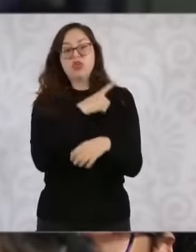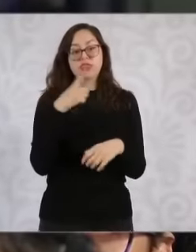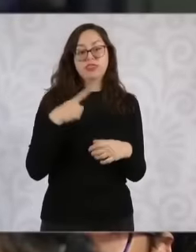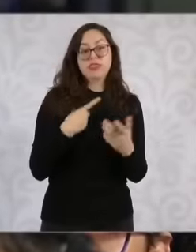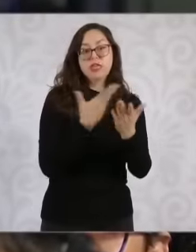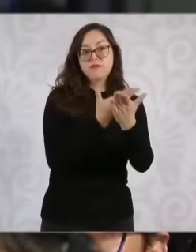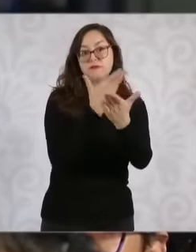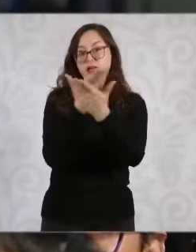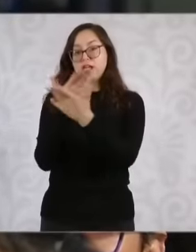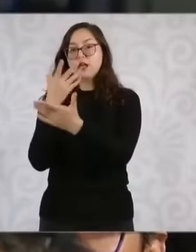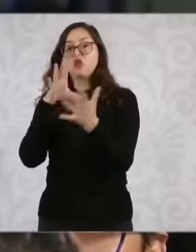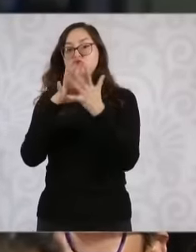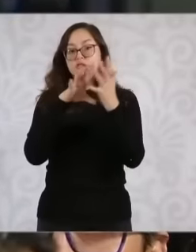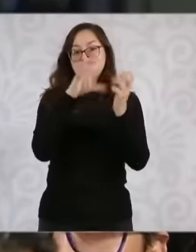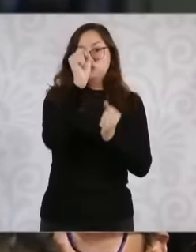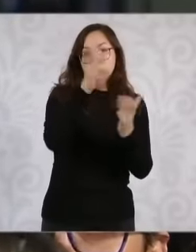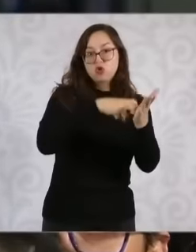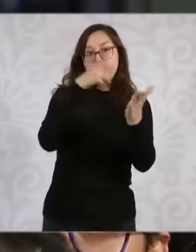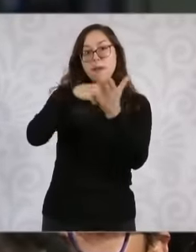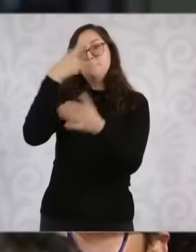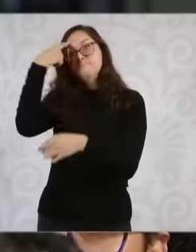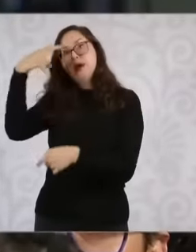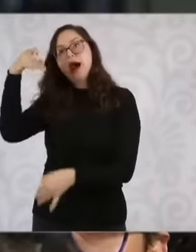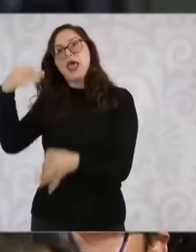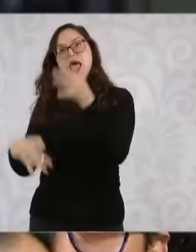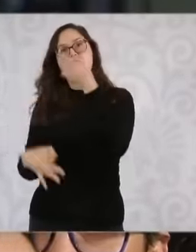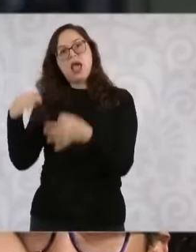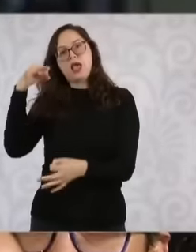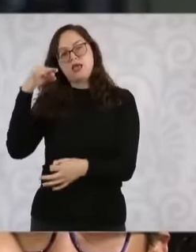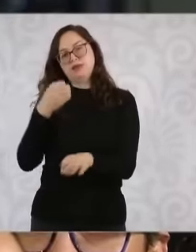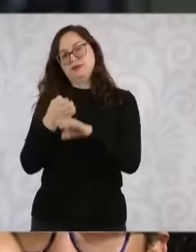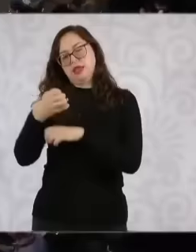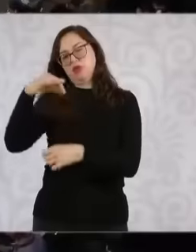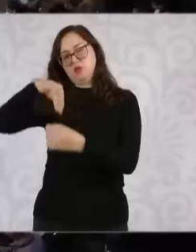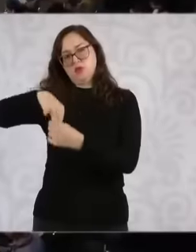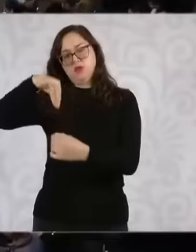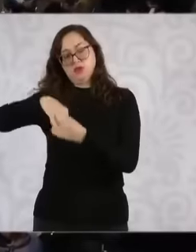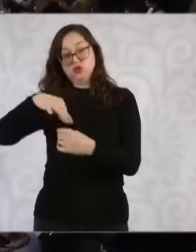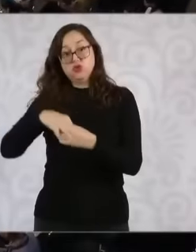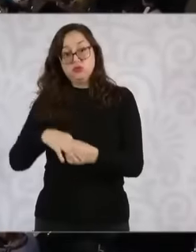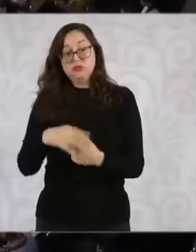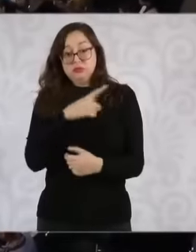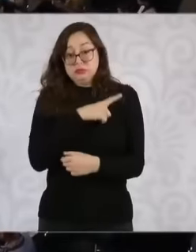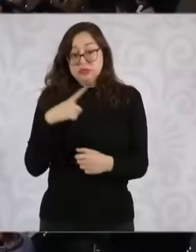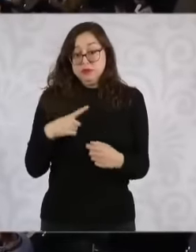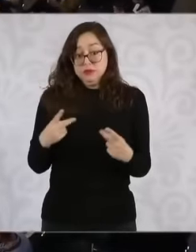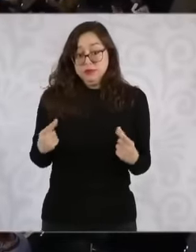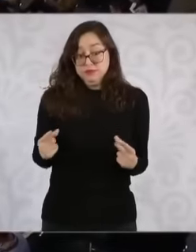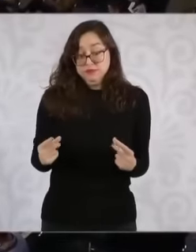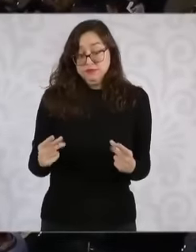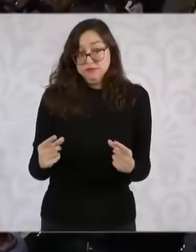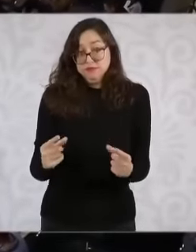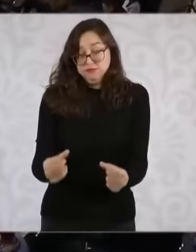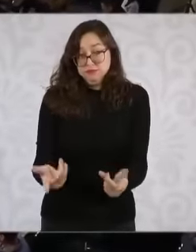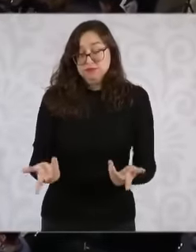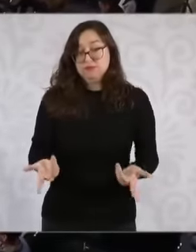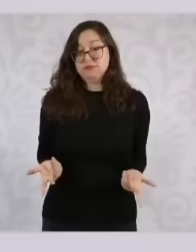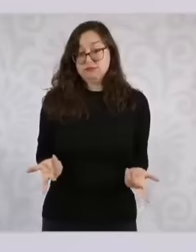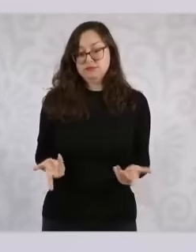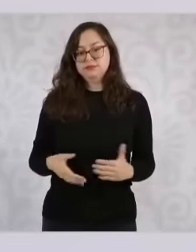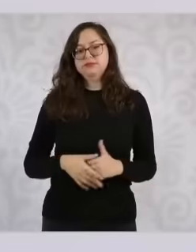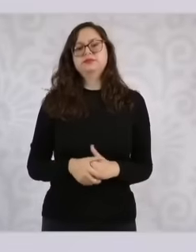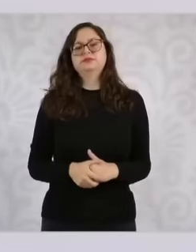initiative in this regard in the local legislature. The times come in the constitution